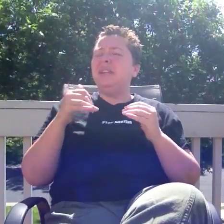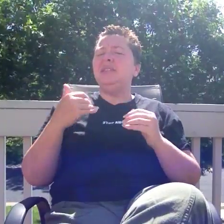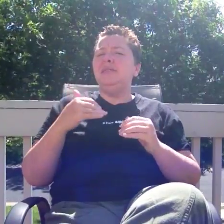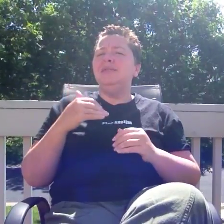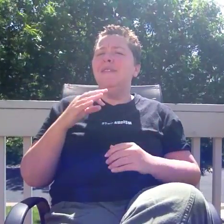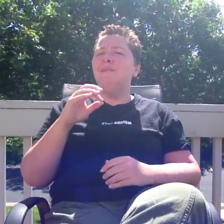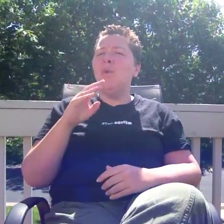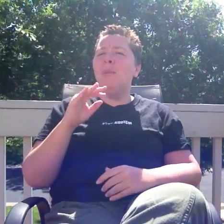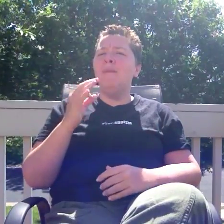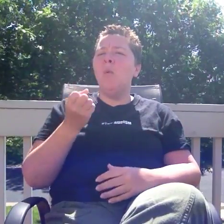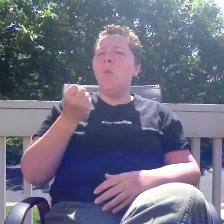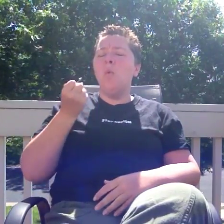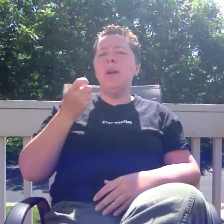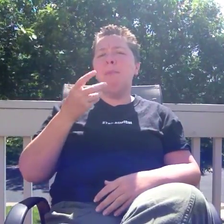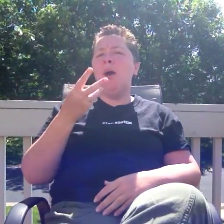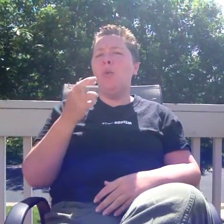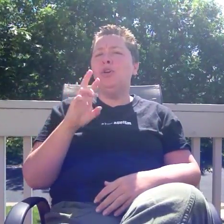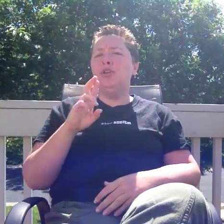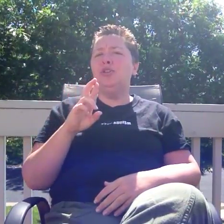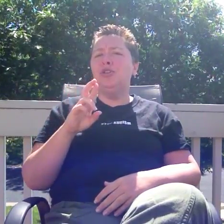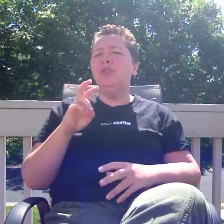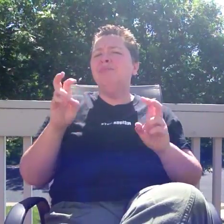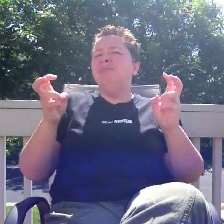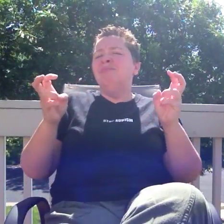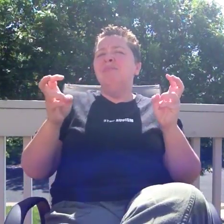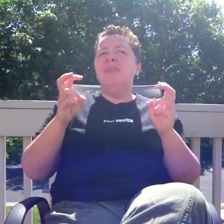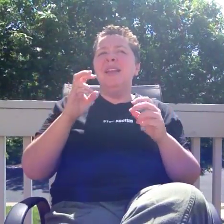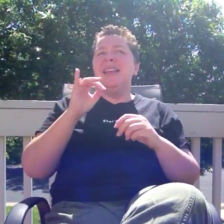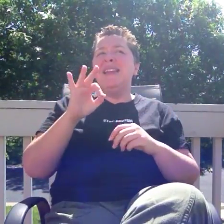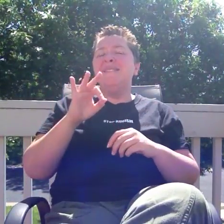It is a form of holding power. "If you're not nice to me, I will